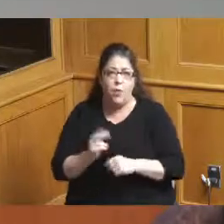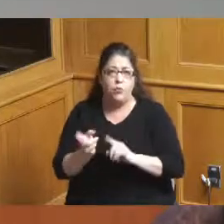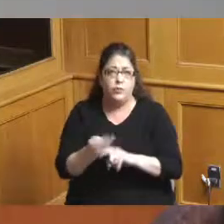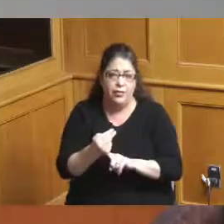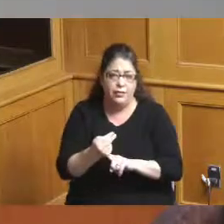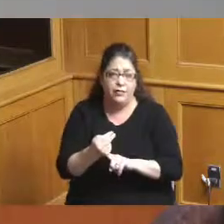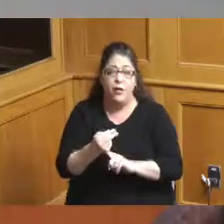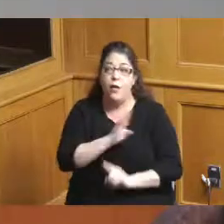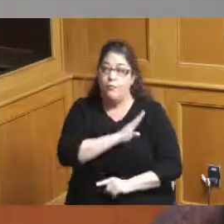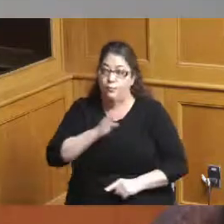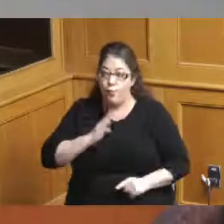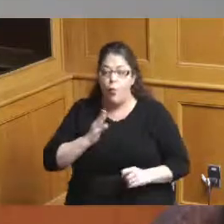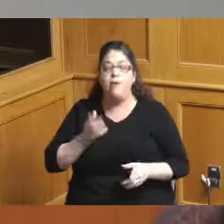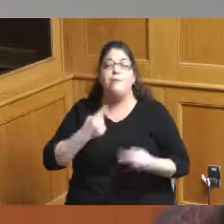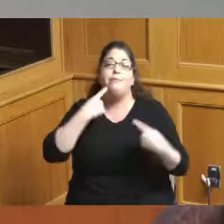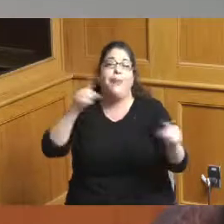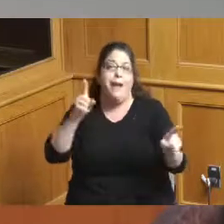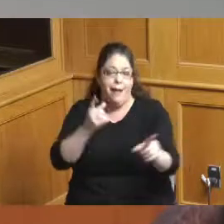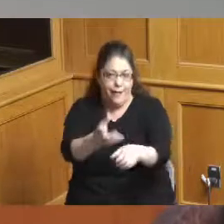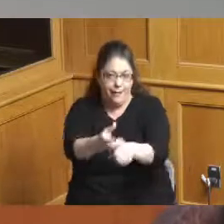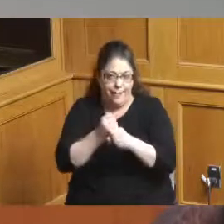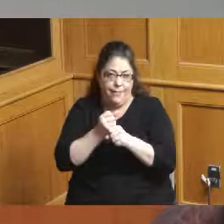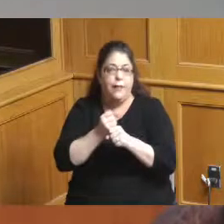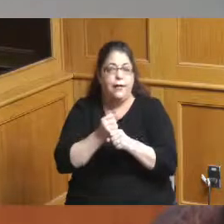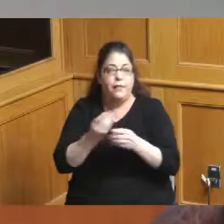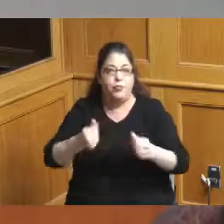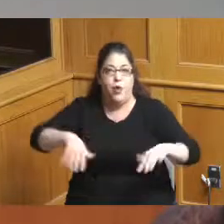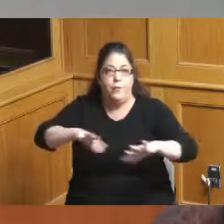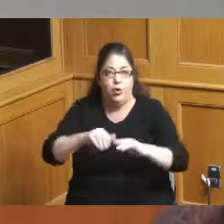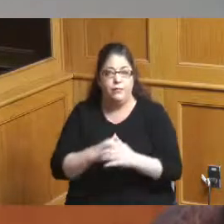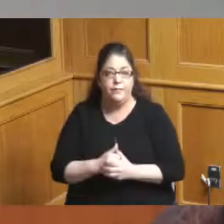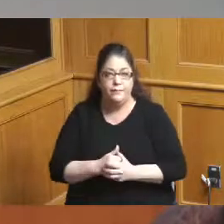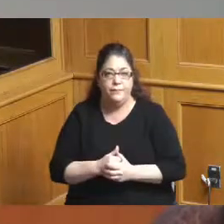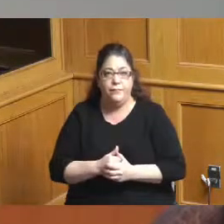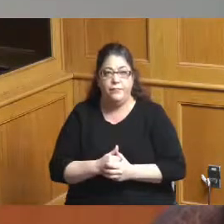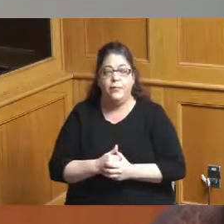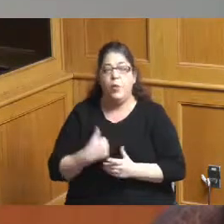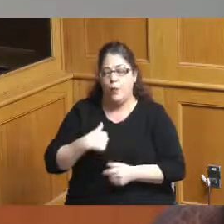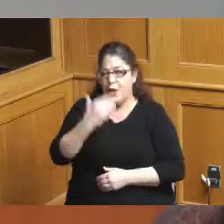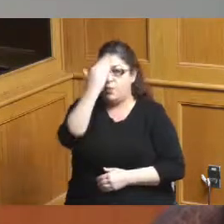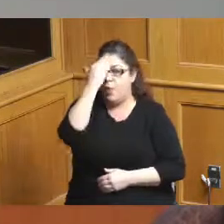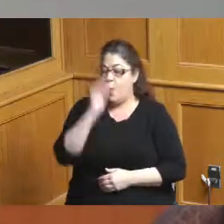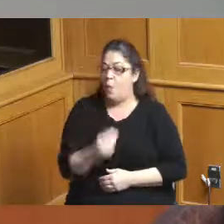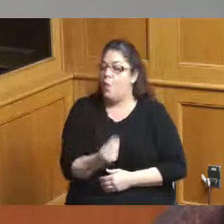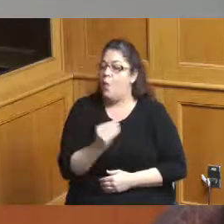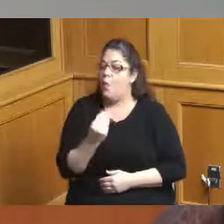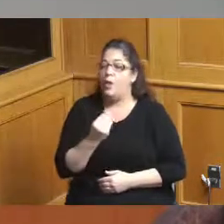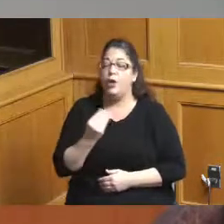control of the property knowing that that could be used in the future either for an expansion of